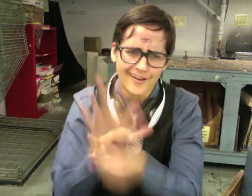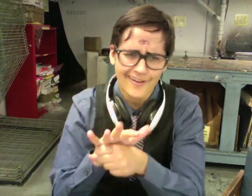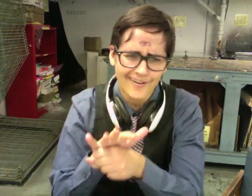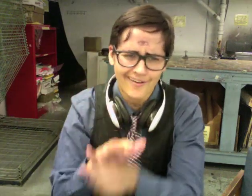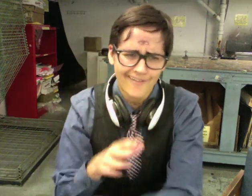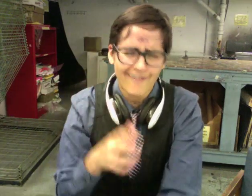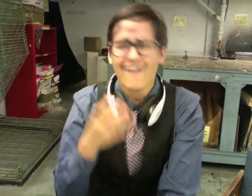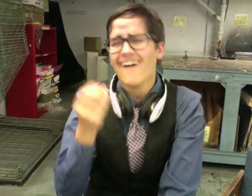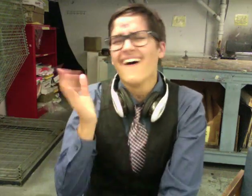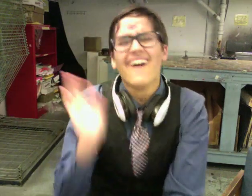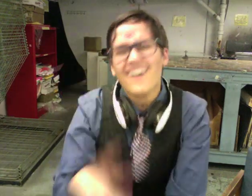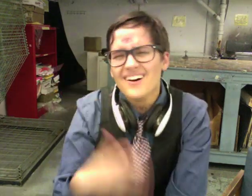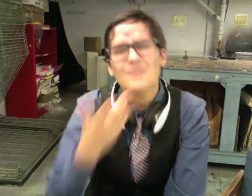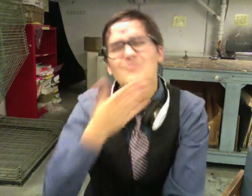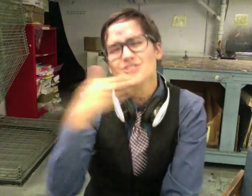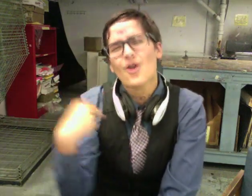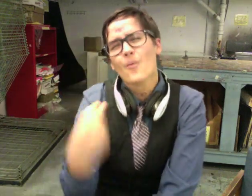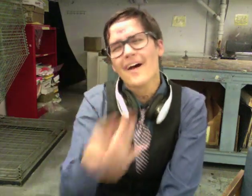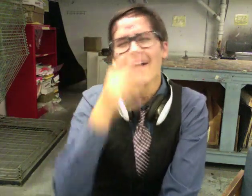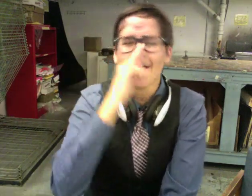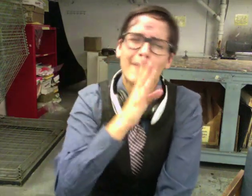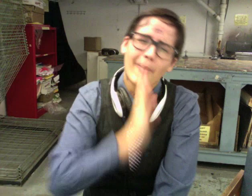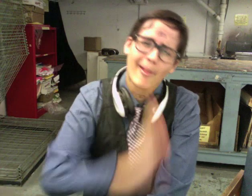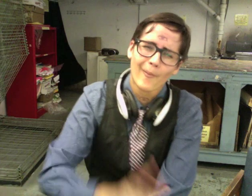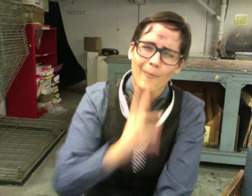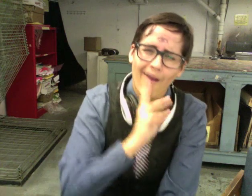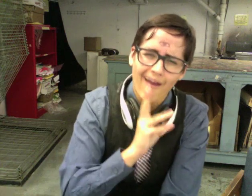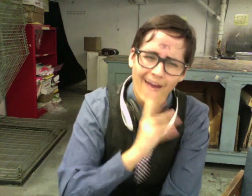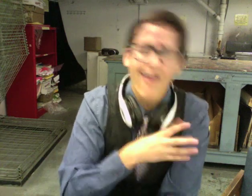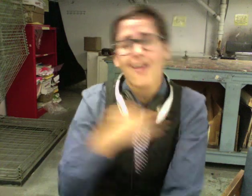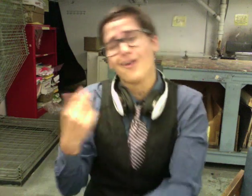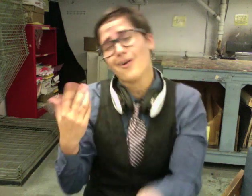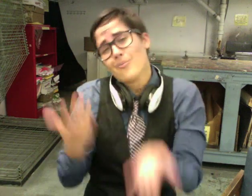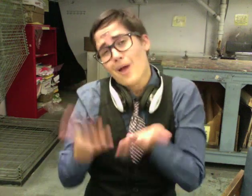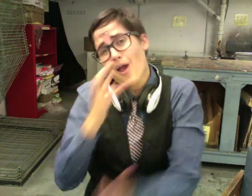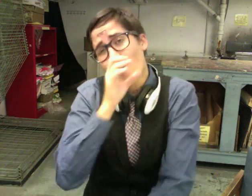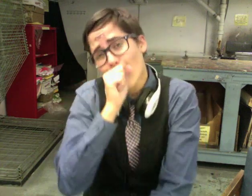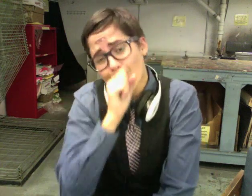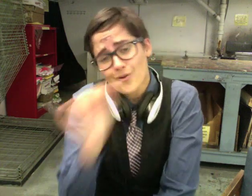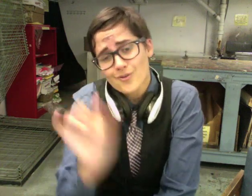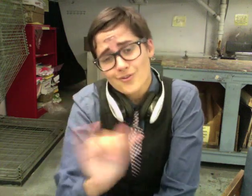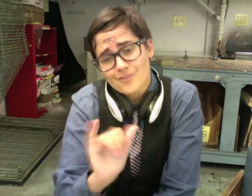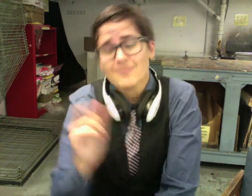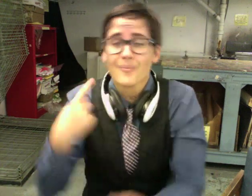plain old water, and maybe some orange slices, when they play.